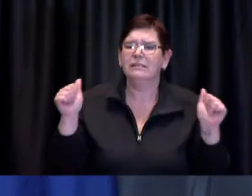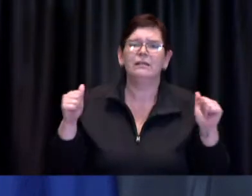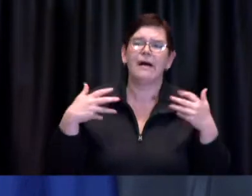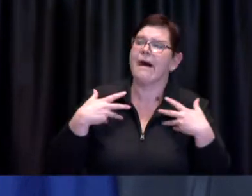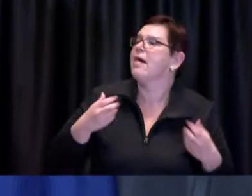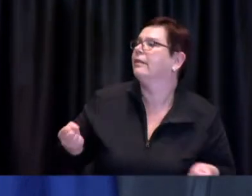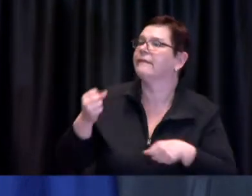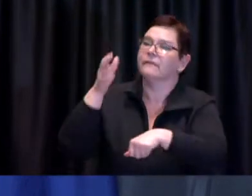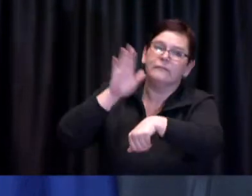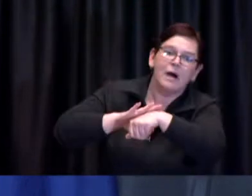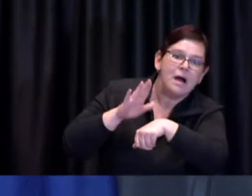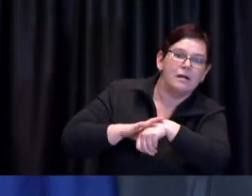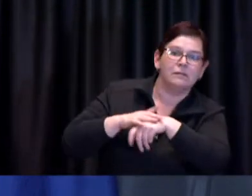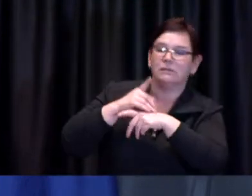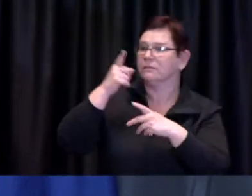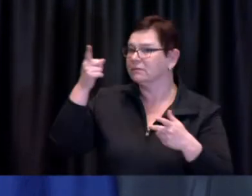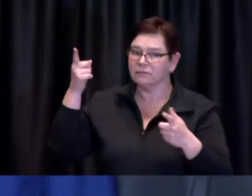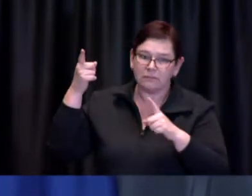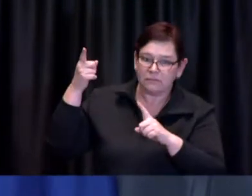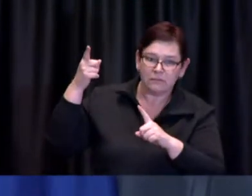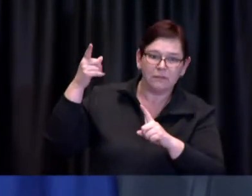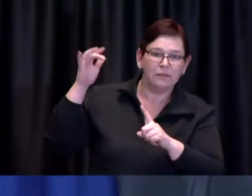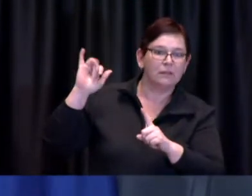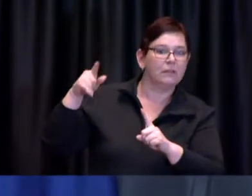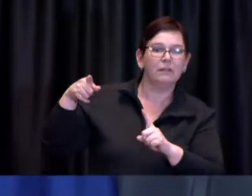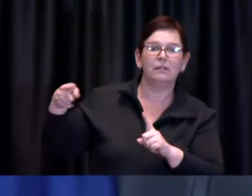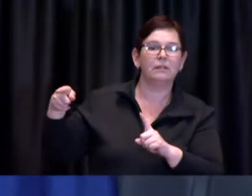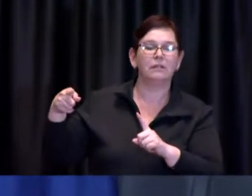I'm not a great fan of curfew so it takes on persuasion if that was something that was to